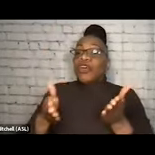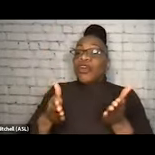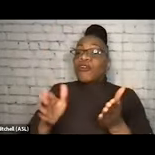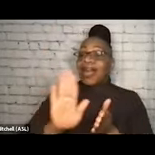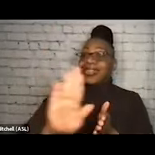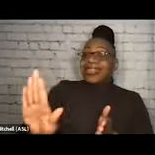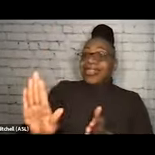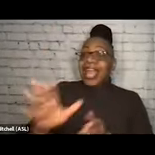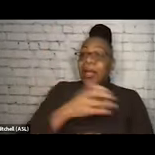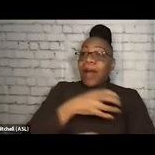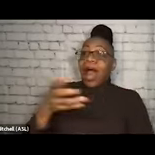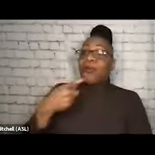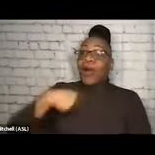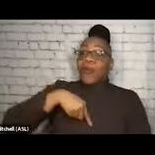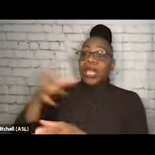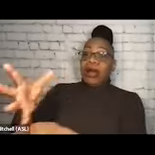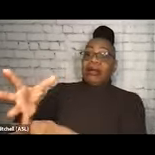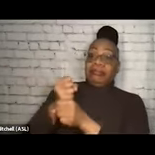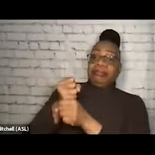but I won't do this because I don't value this." It's not about our values.